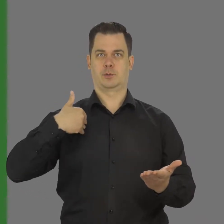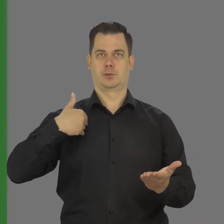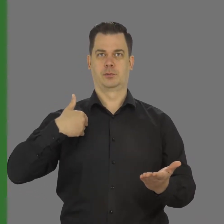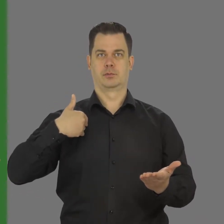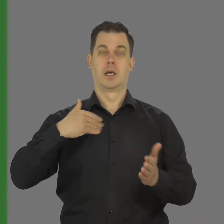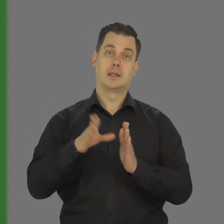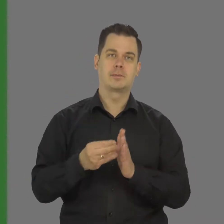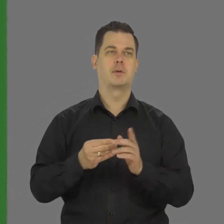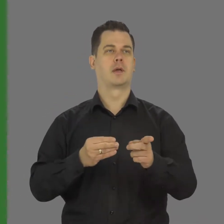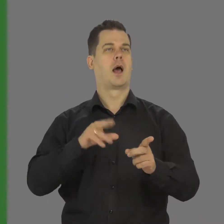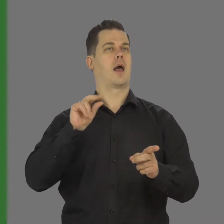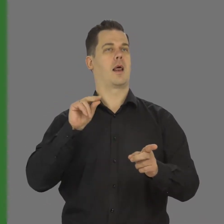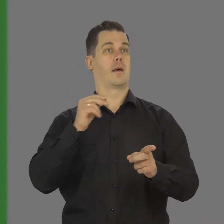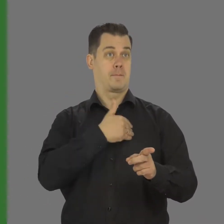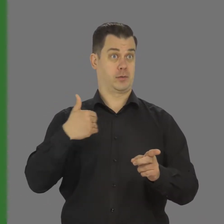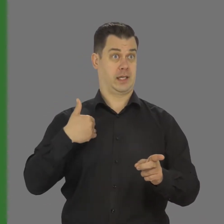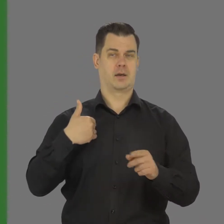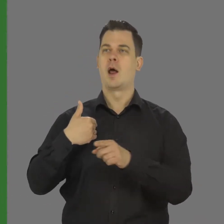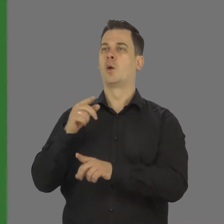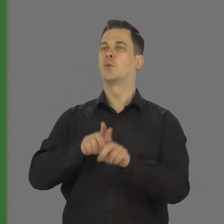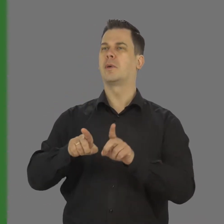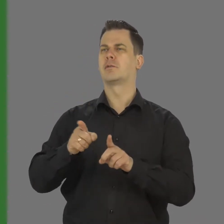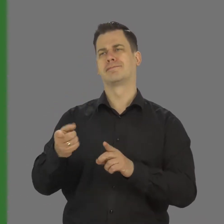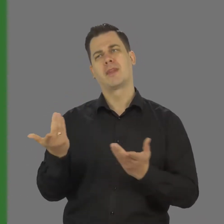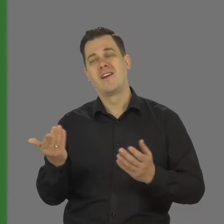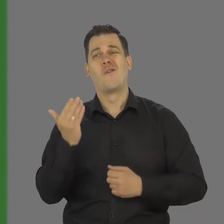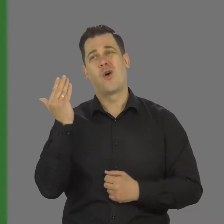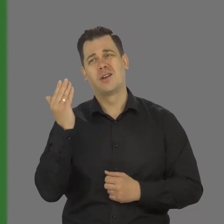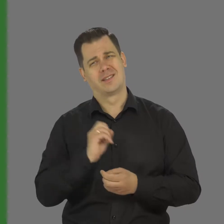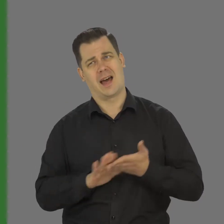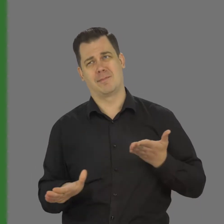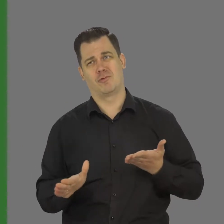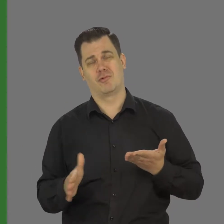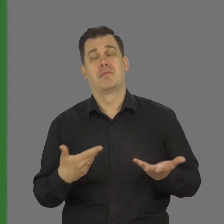Would you say to English translator that he have to translate voluntarily?